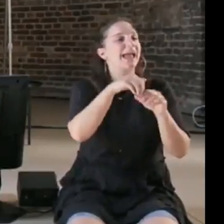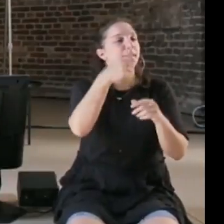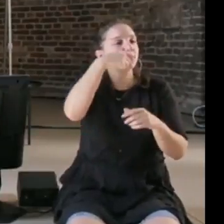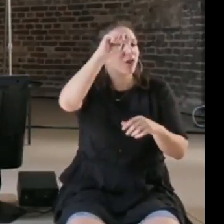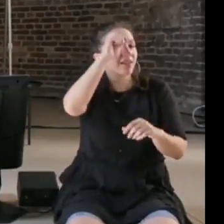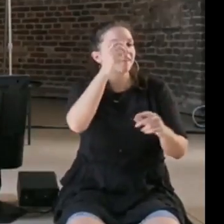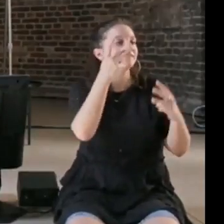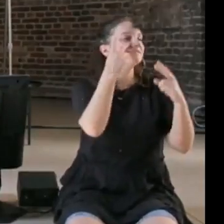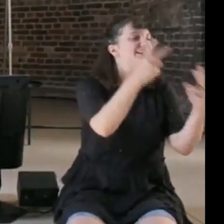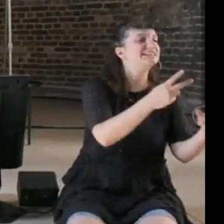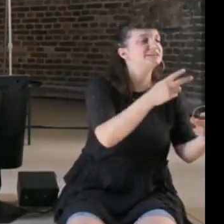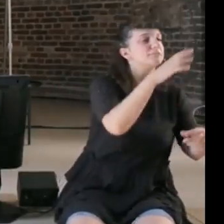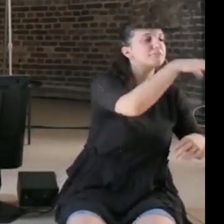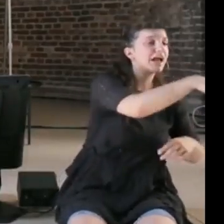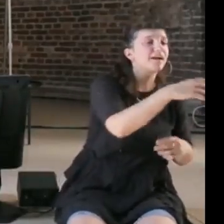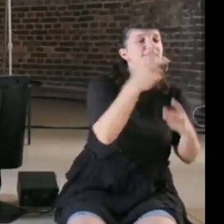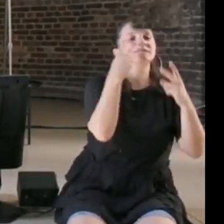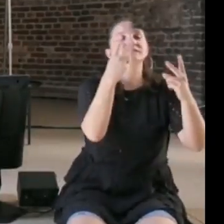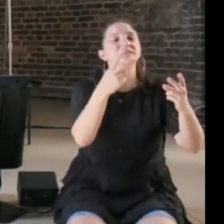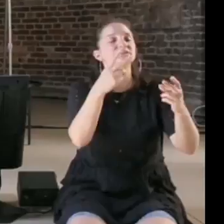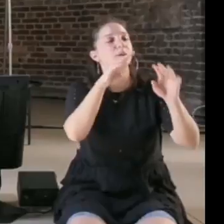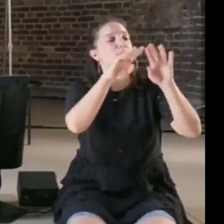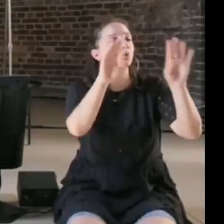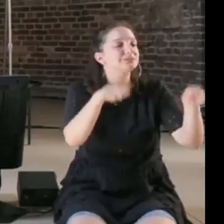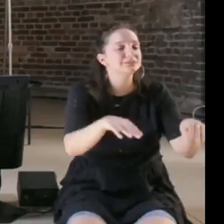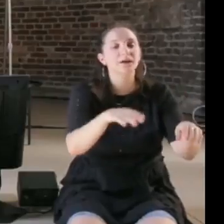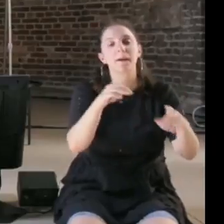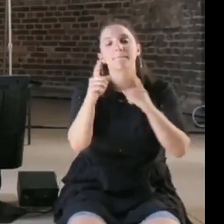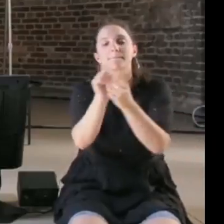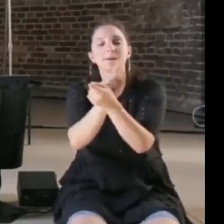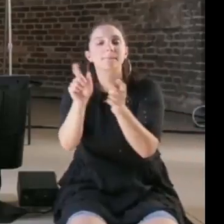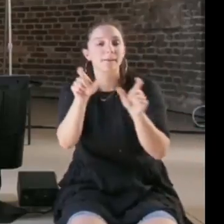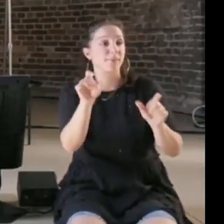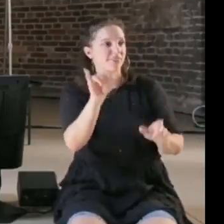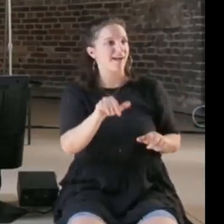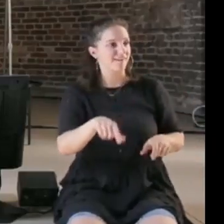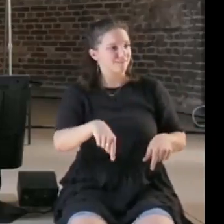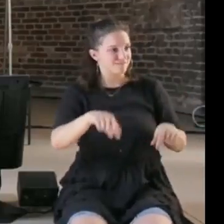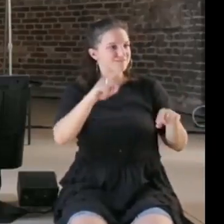spaces and they went to museums and they met interesting people, and I was going along